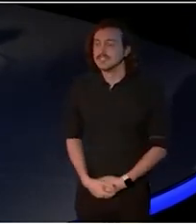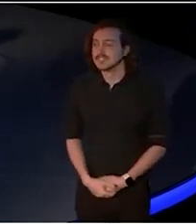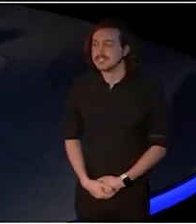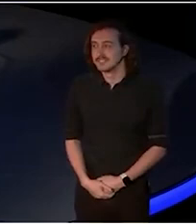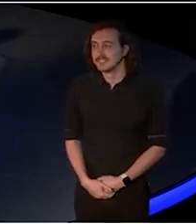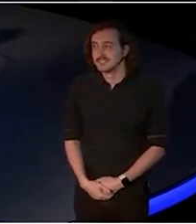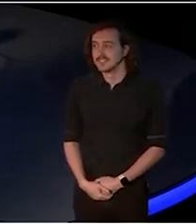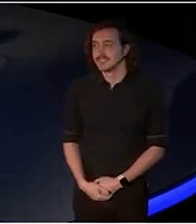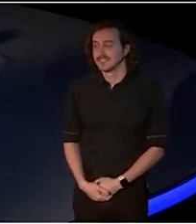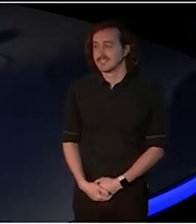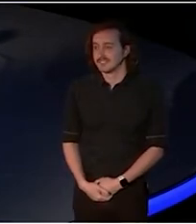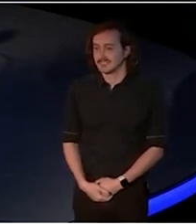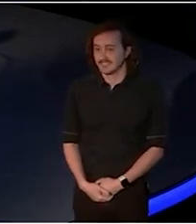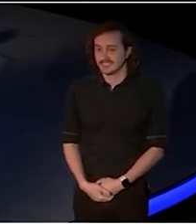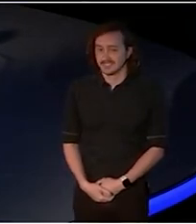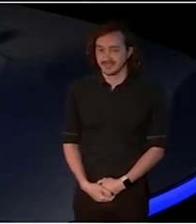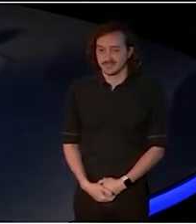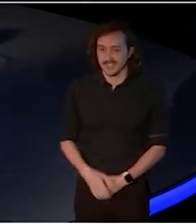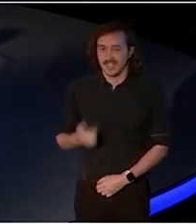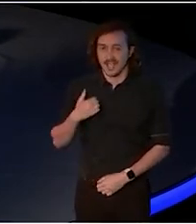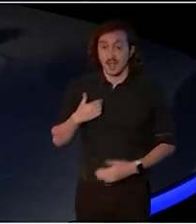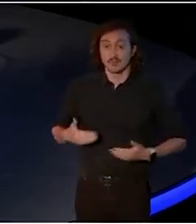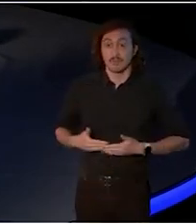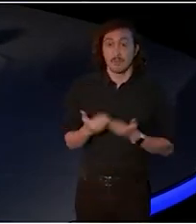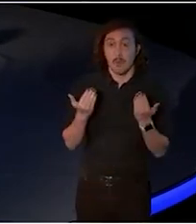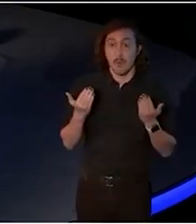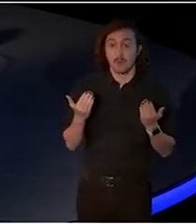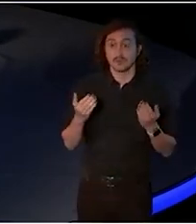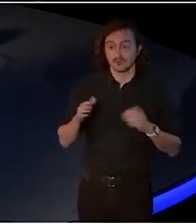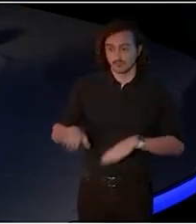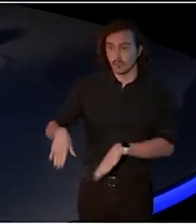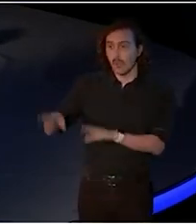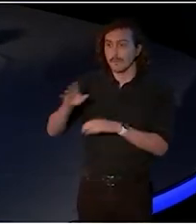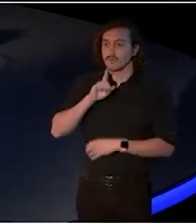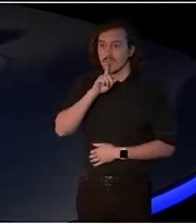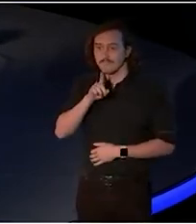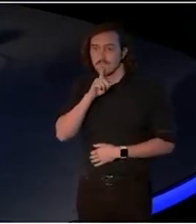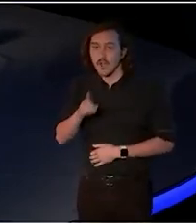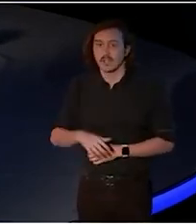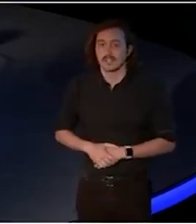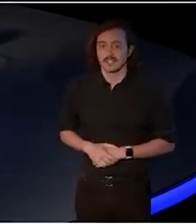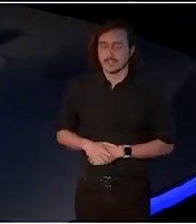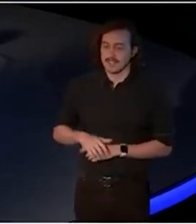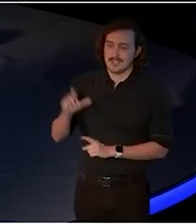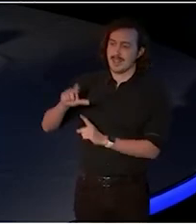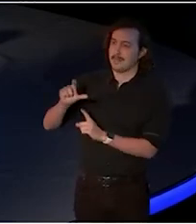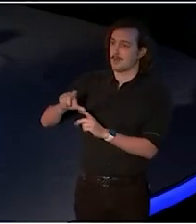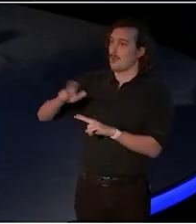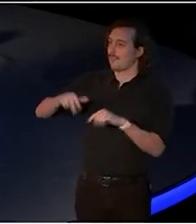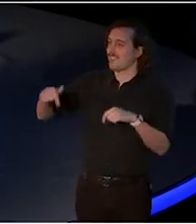Born in Redfern, capital of Sydney. AUDIENCE: